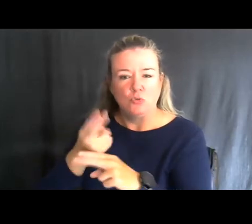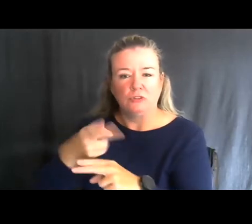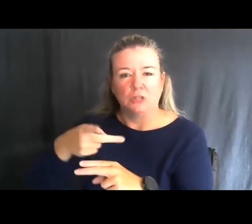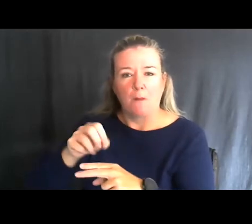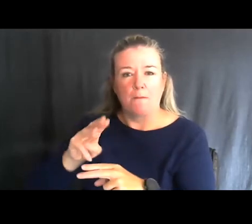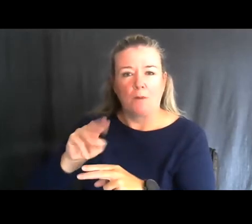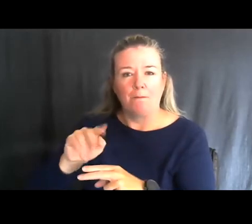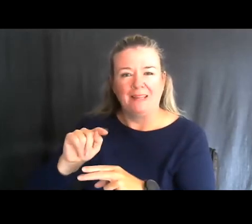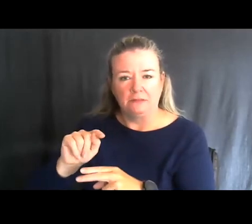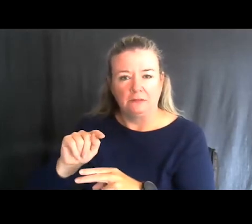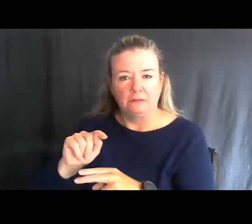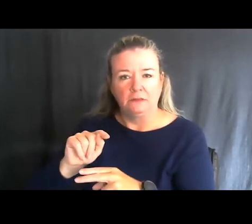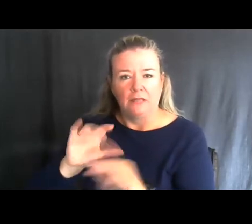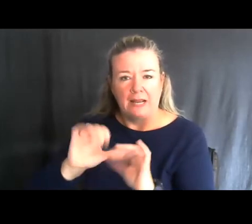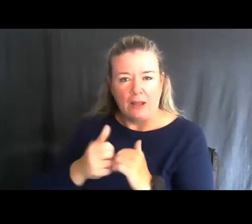and allowable use.